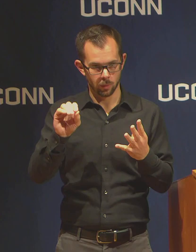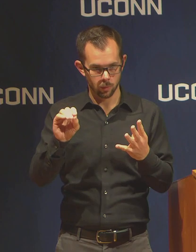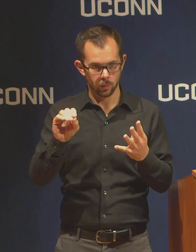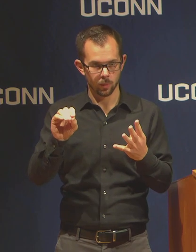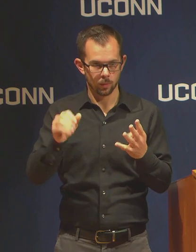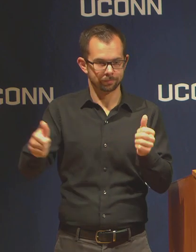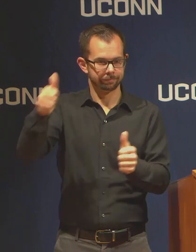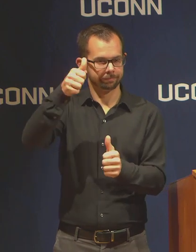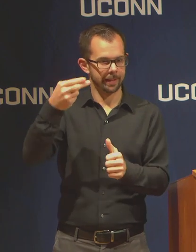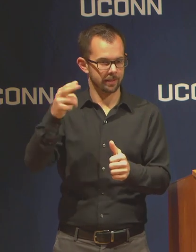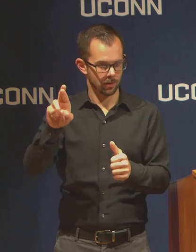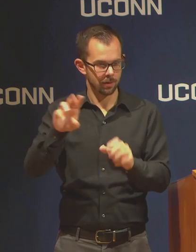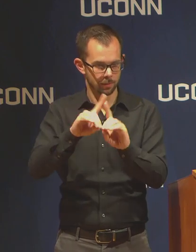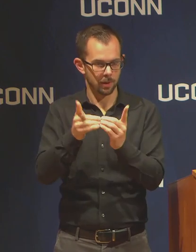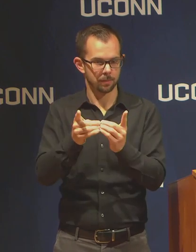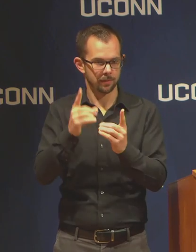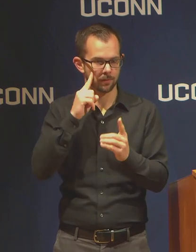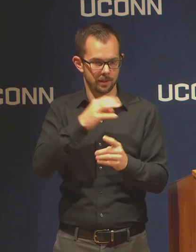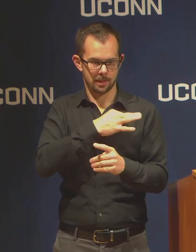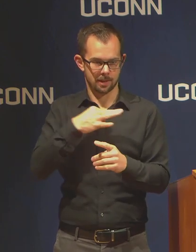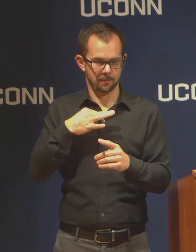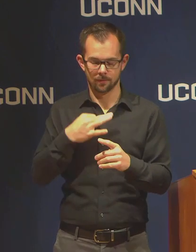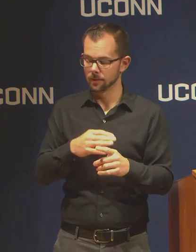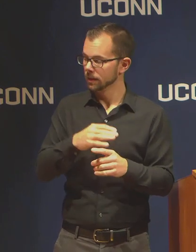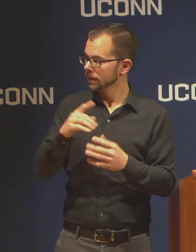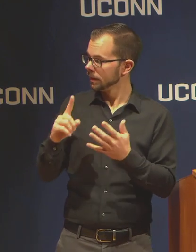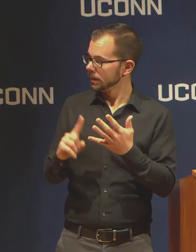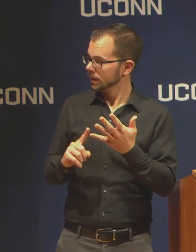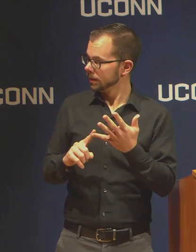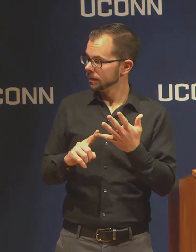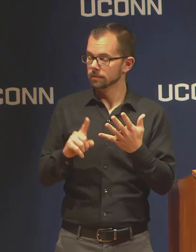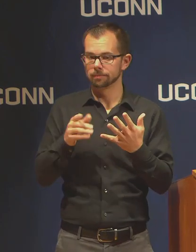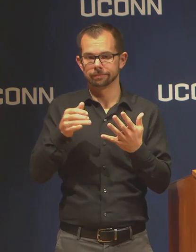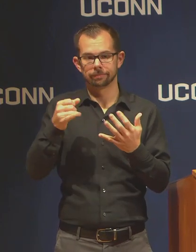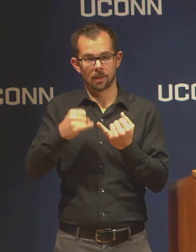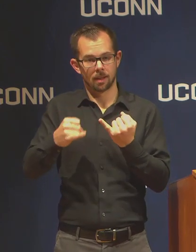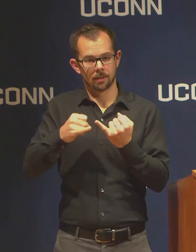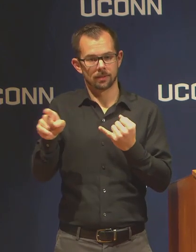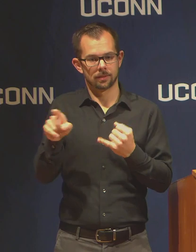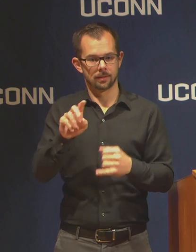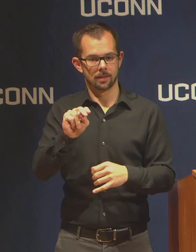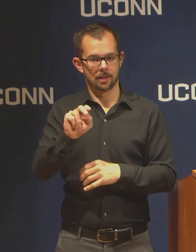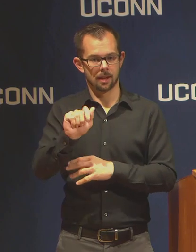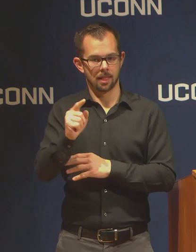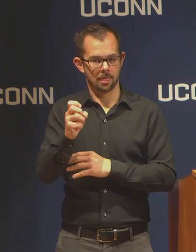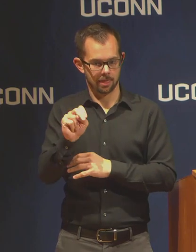and Nathan First is here on stage with me, our head of enrollment.